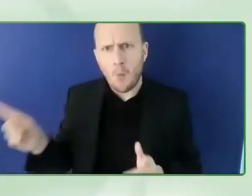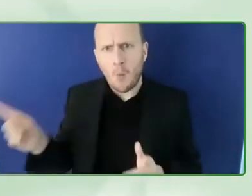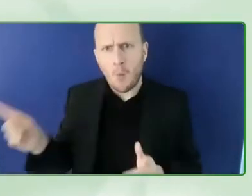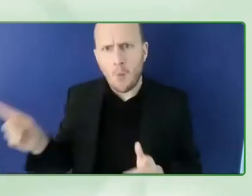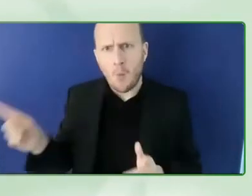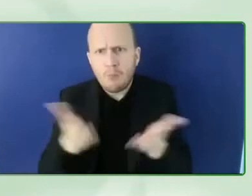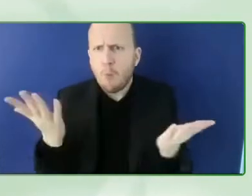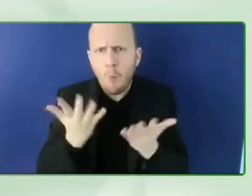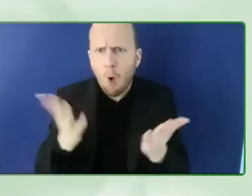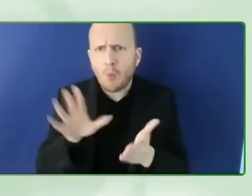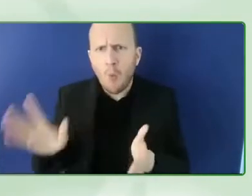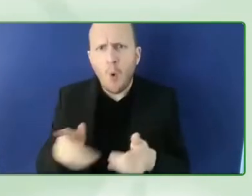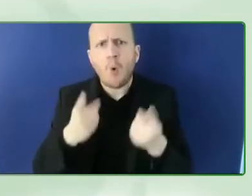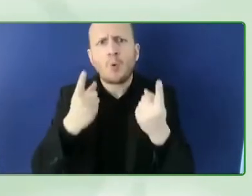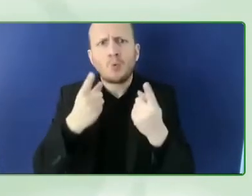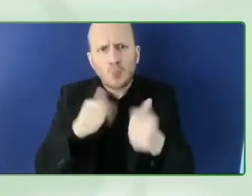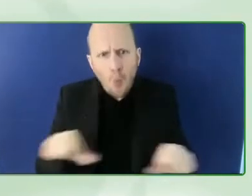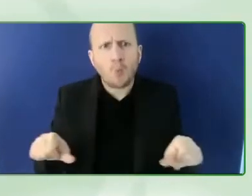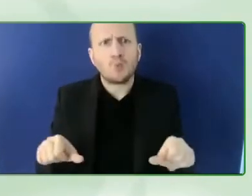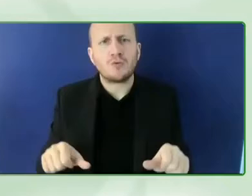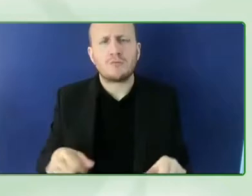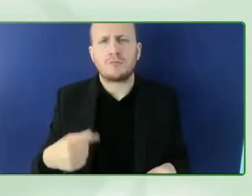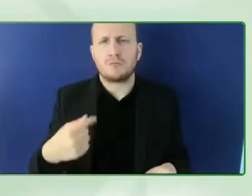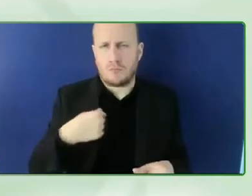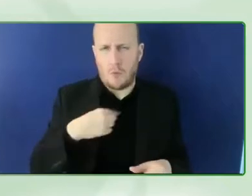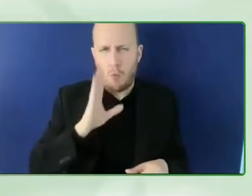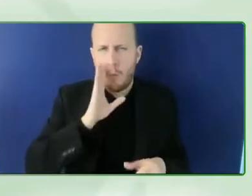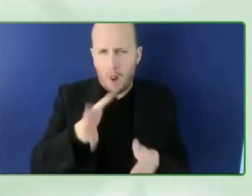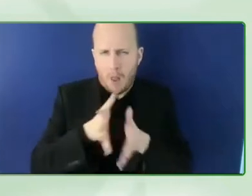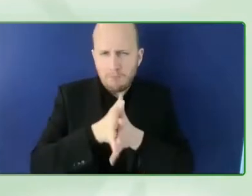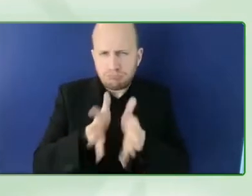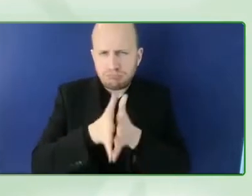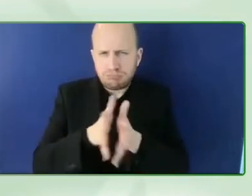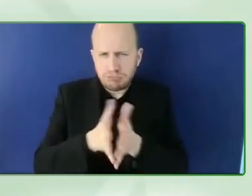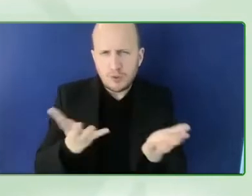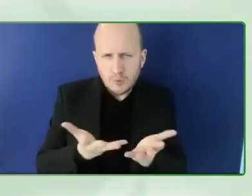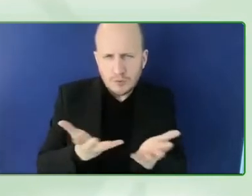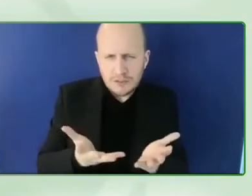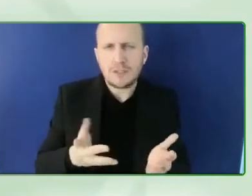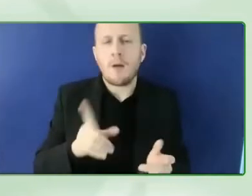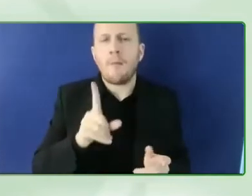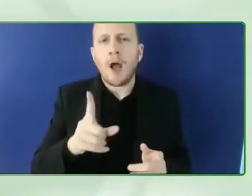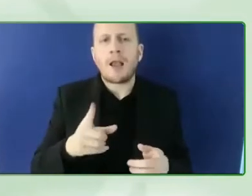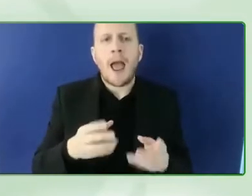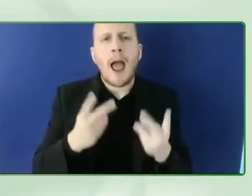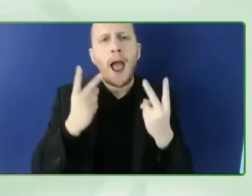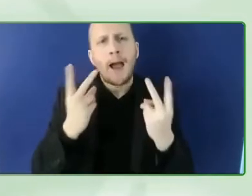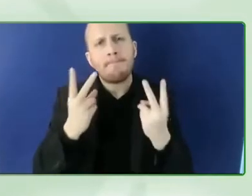initiative but the most important thing is about creating the ability and creating a consortium